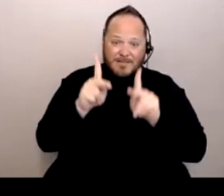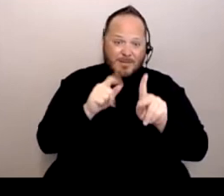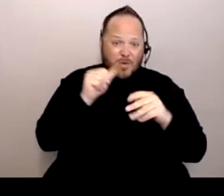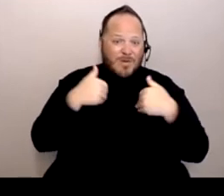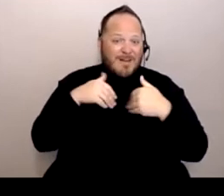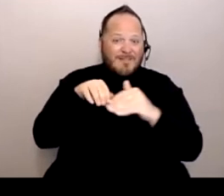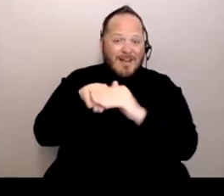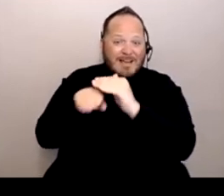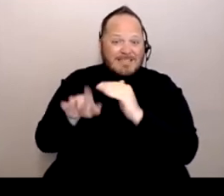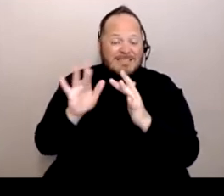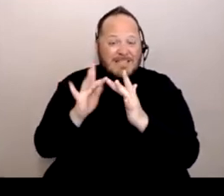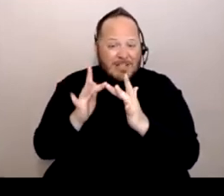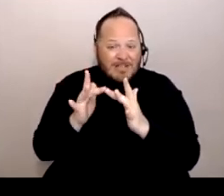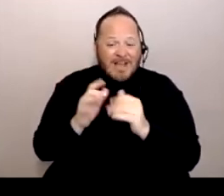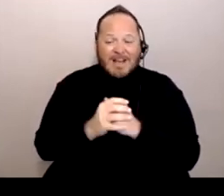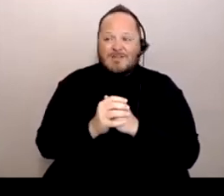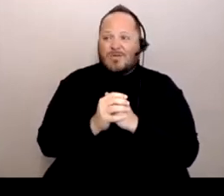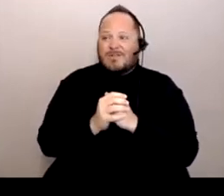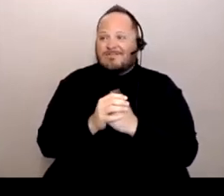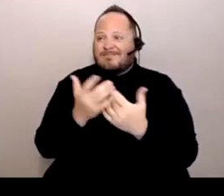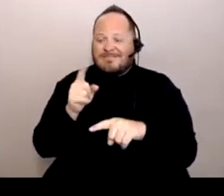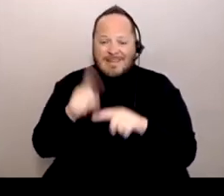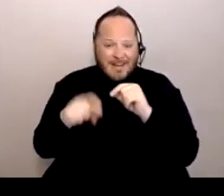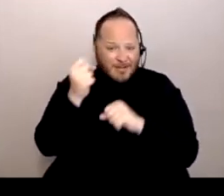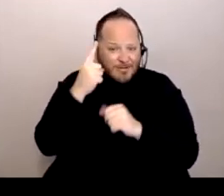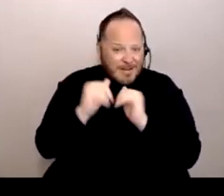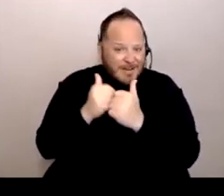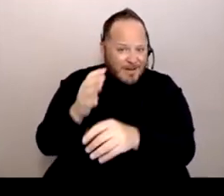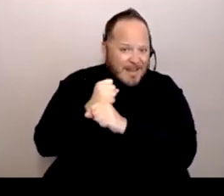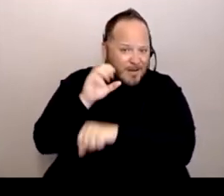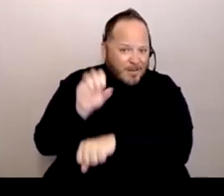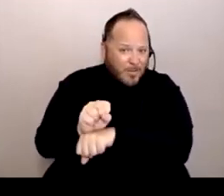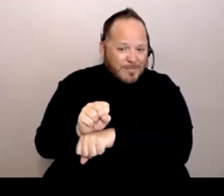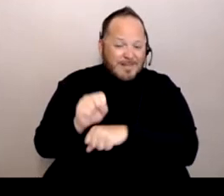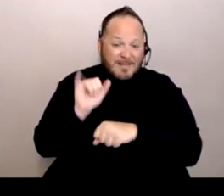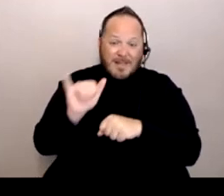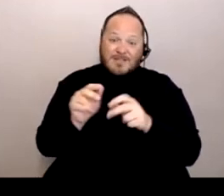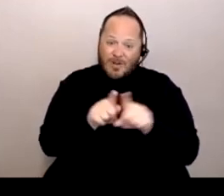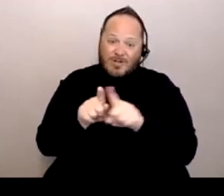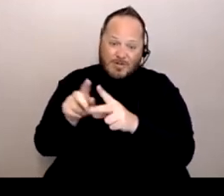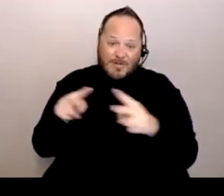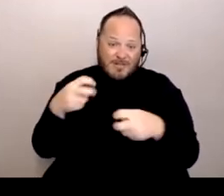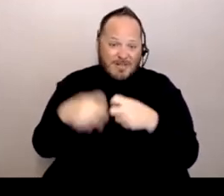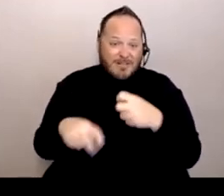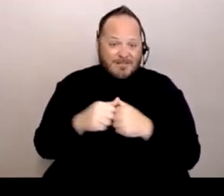or are not able to understand how to get an appointment. So that's also very tough. And then people taking the appointment times